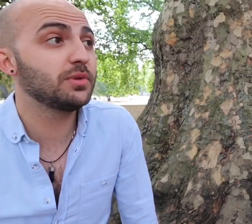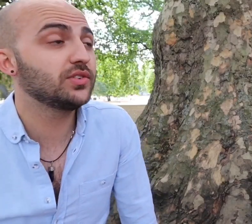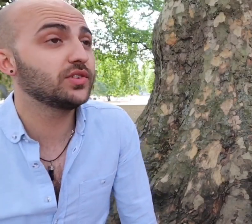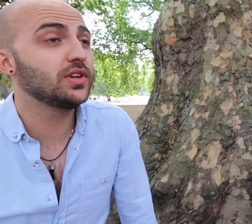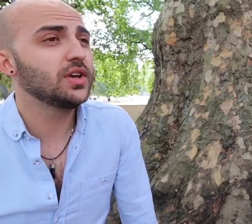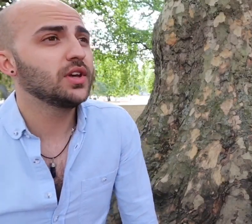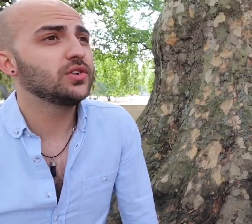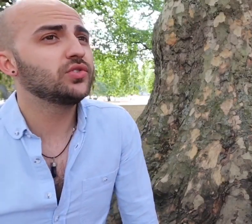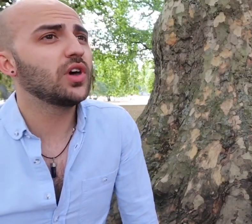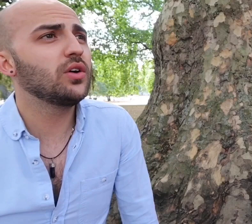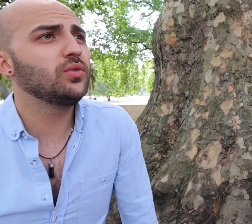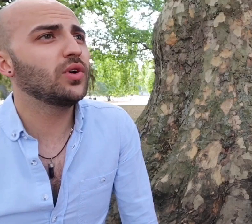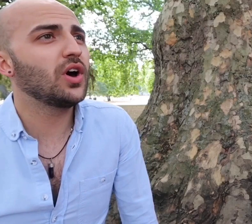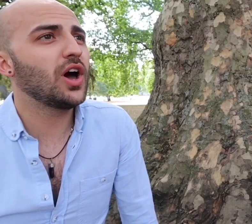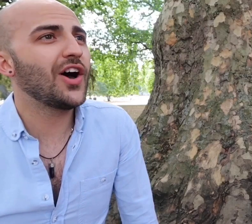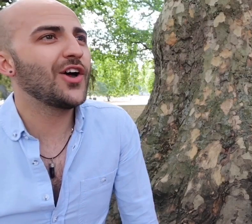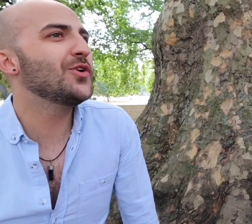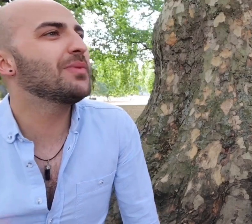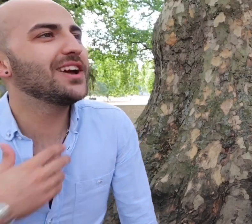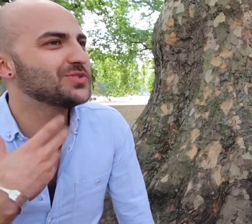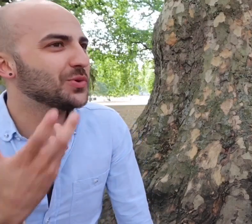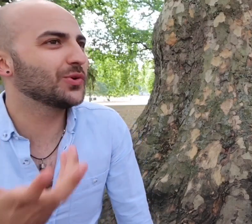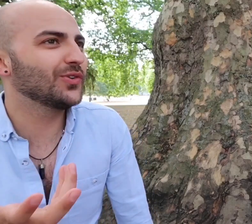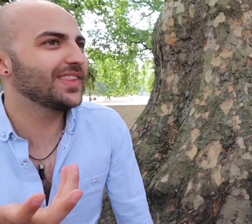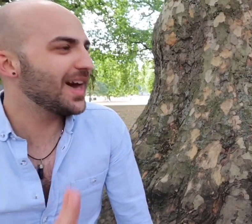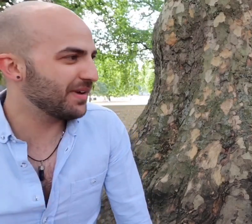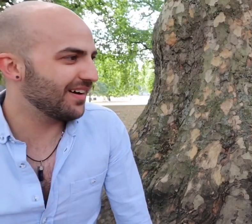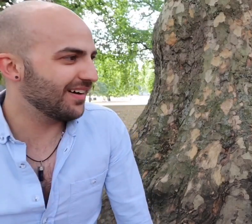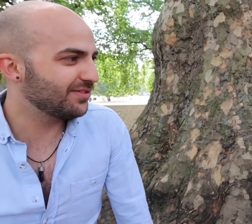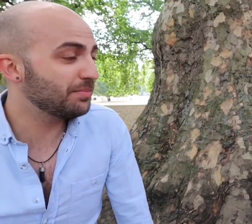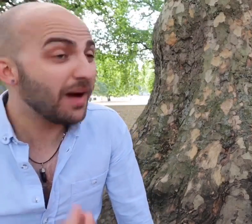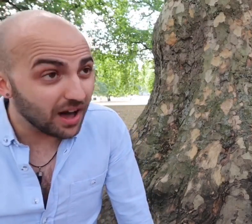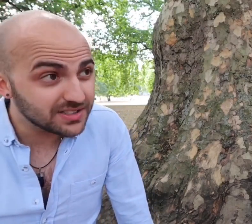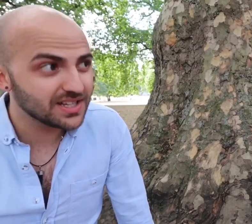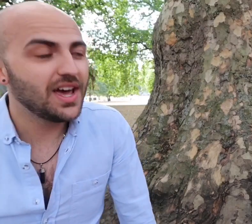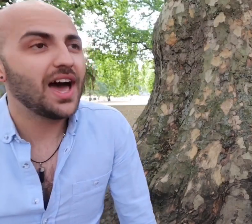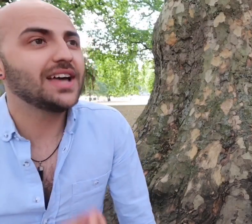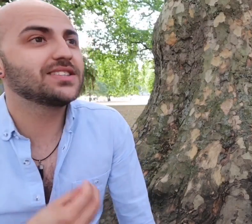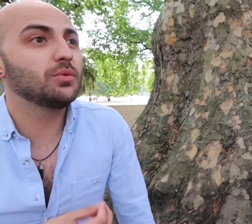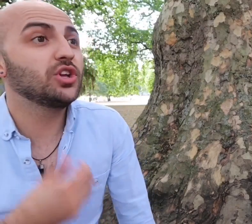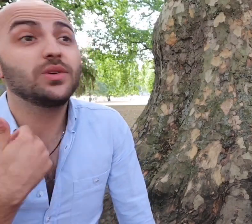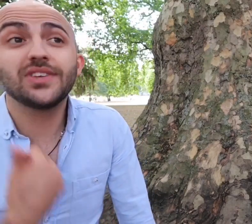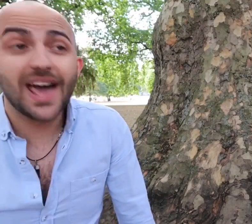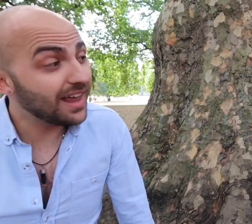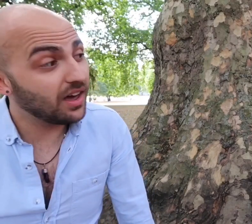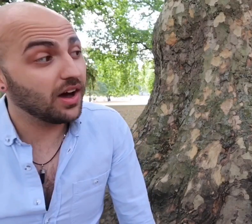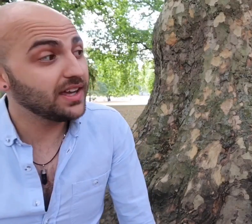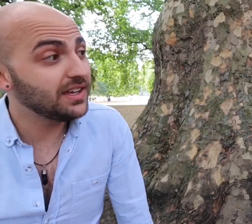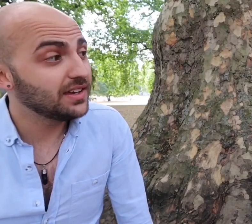person so who am I to talk on their behalf but as someone who is an ally and